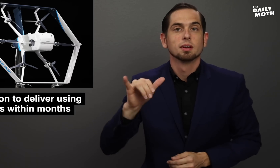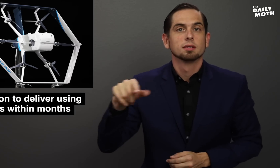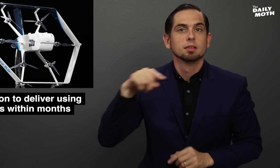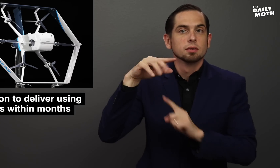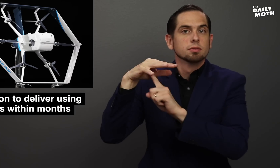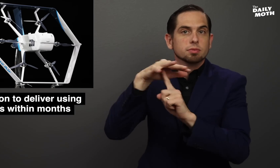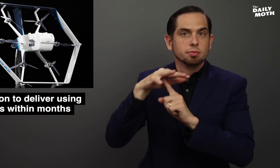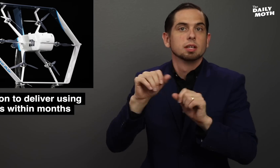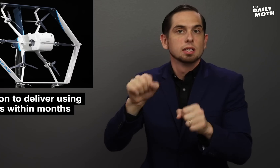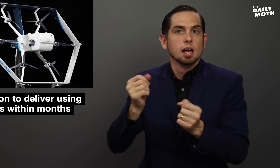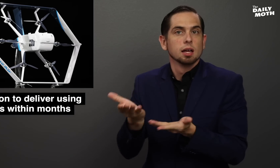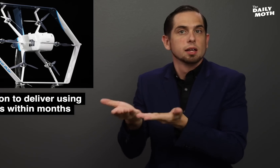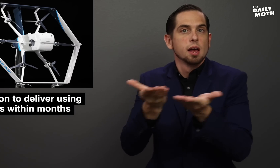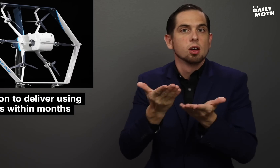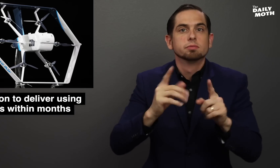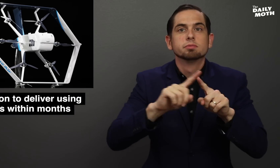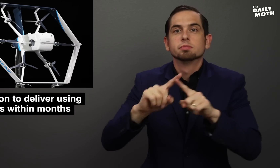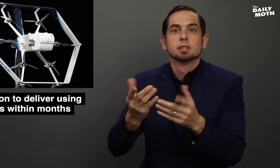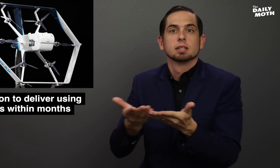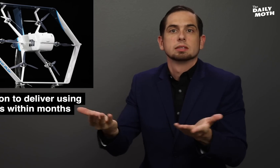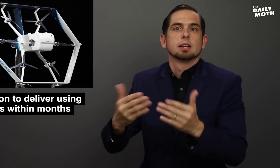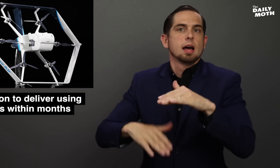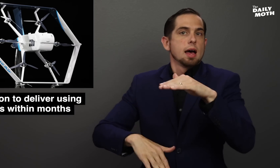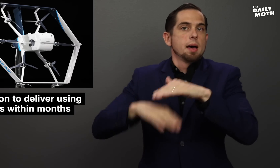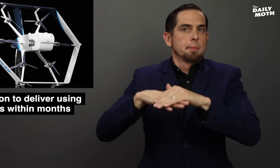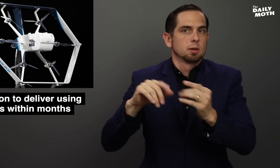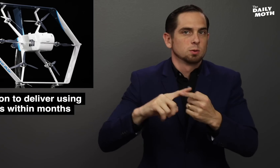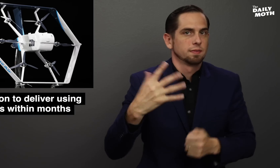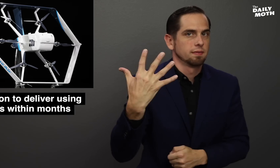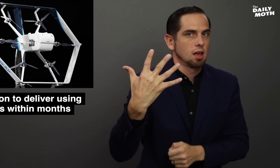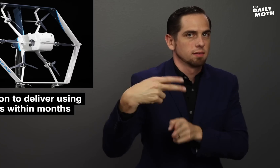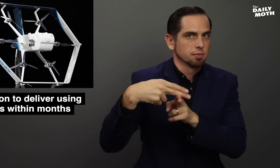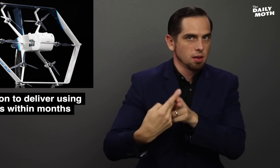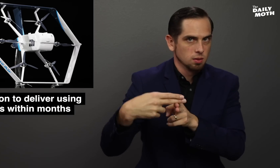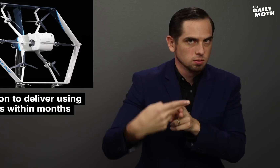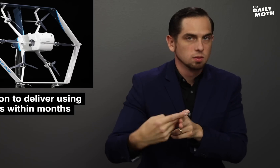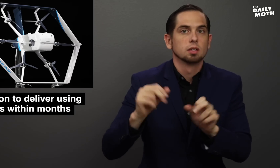The drones can carry items up to 5 pounds,